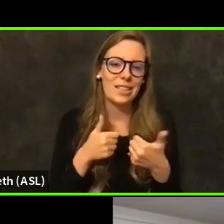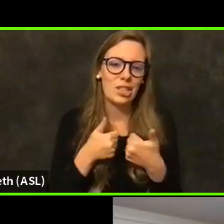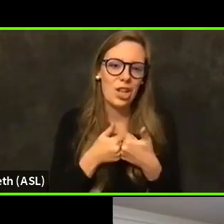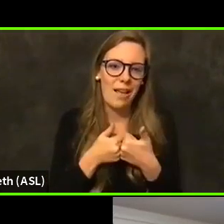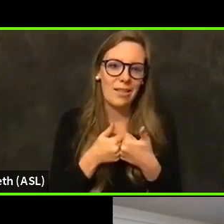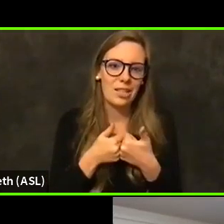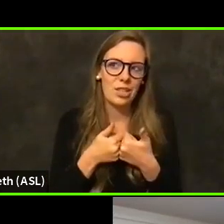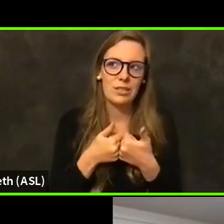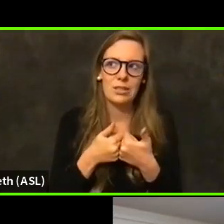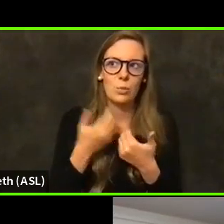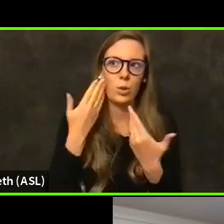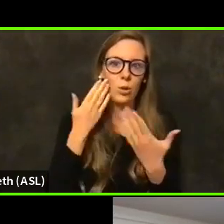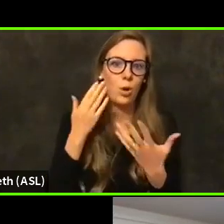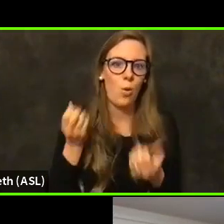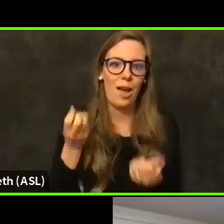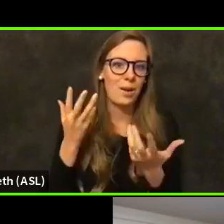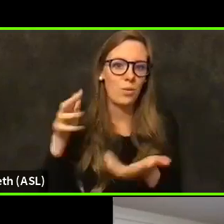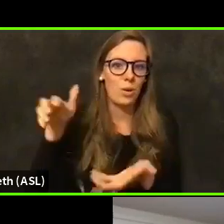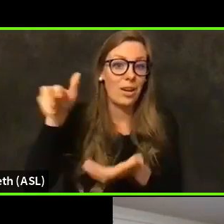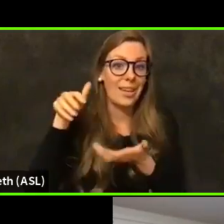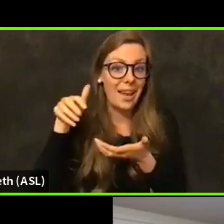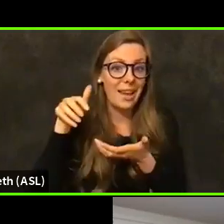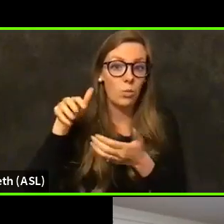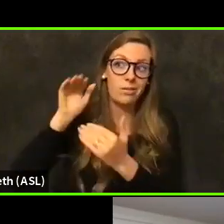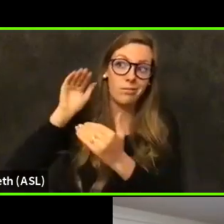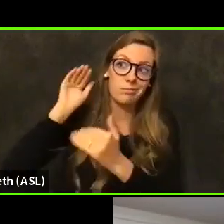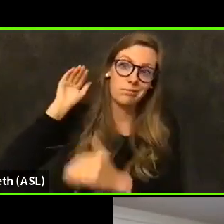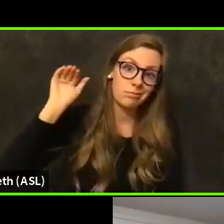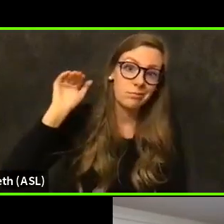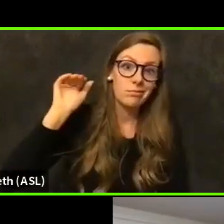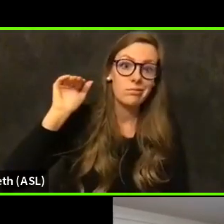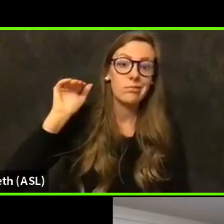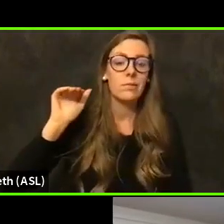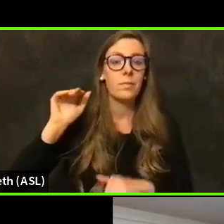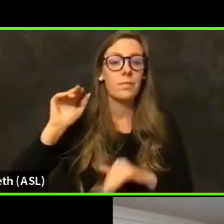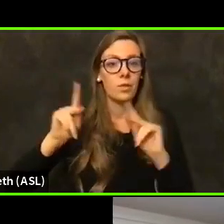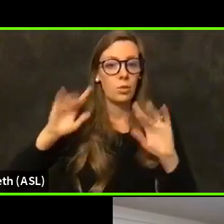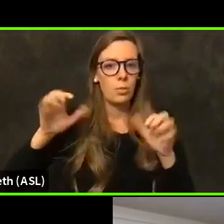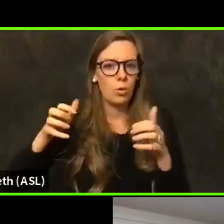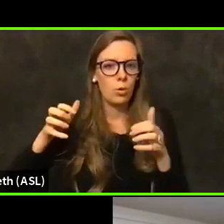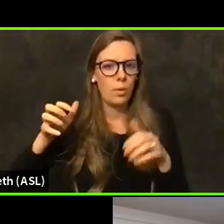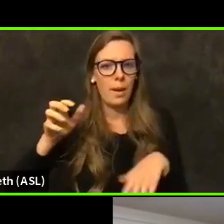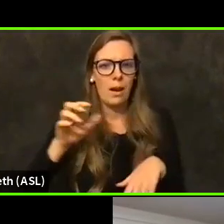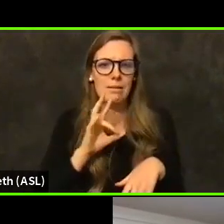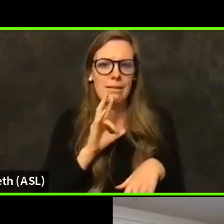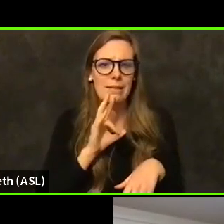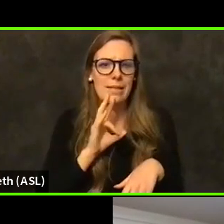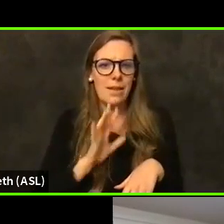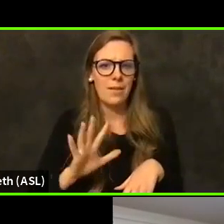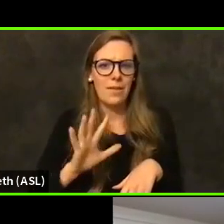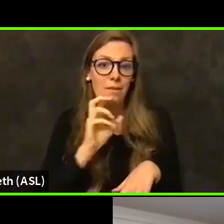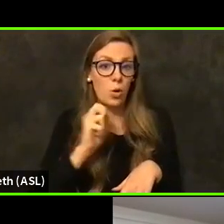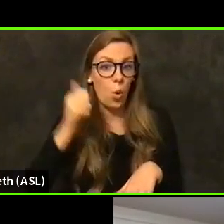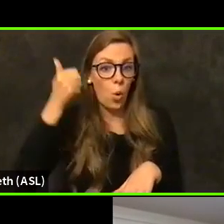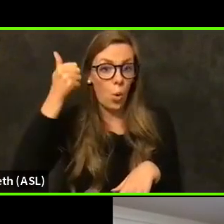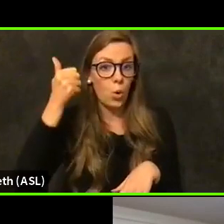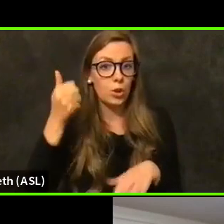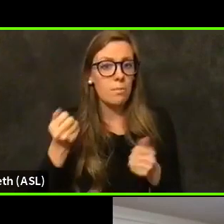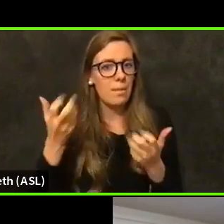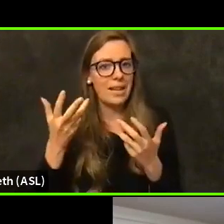We have reached out to basically a population of like 75 and older who are many of them are technologically challenged.